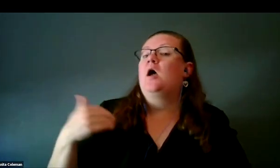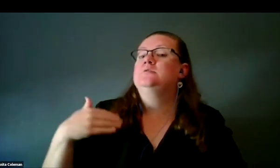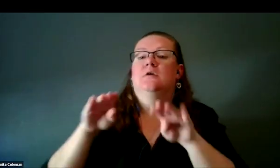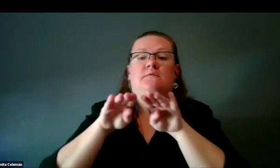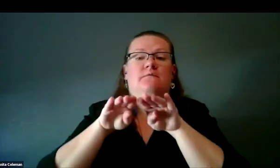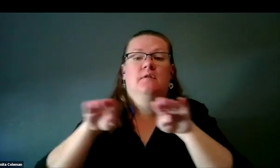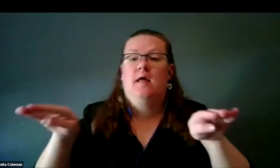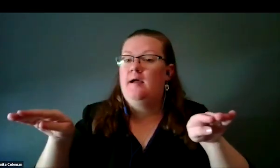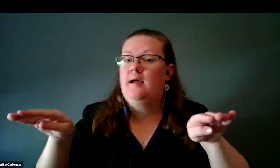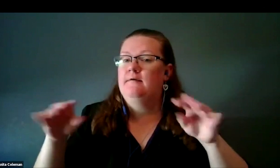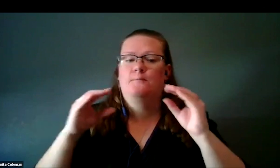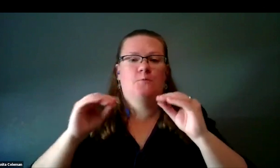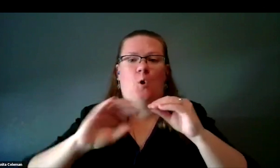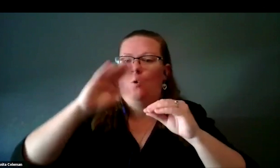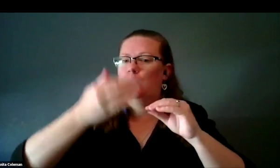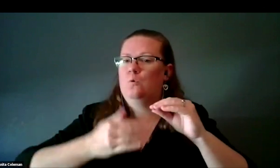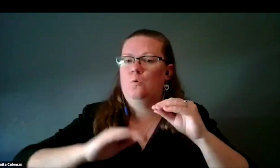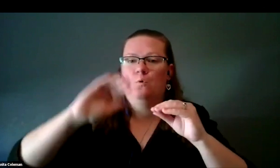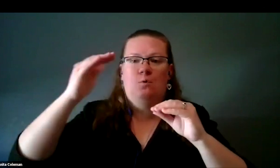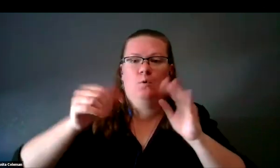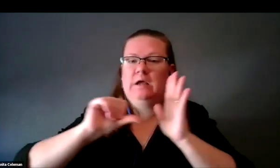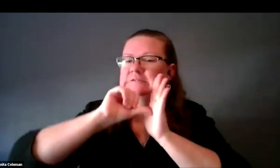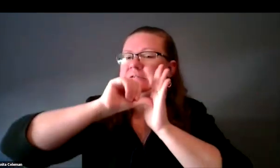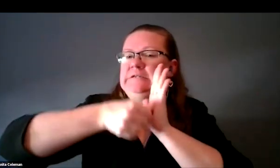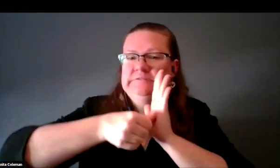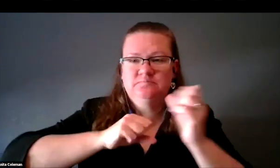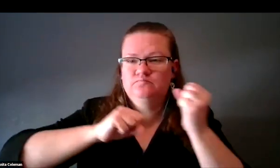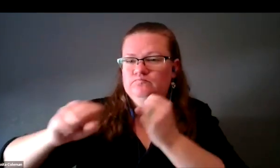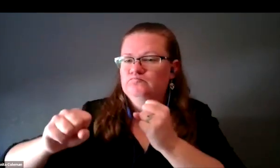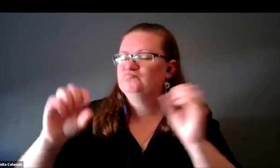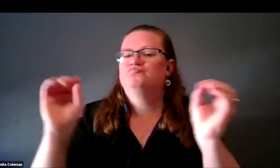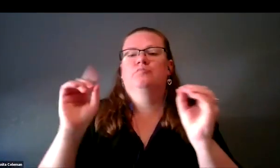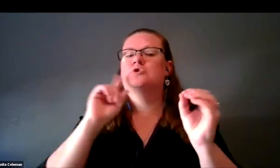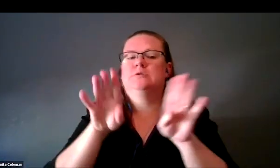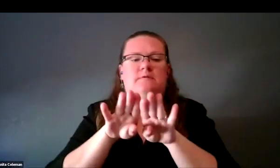It's just flat, has no intensity information. It just shows a flat image